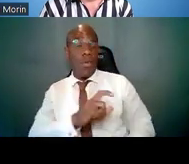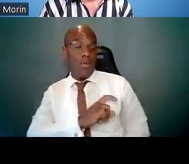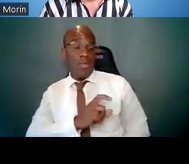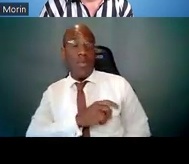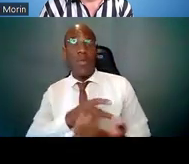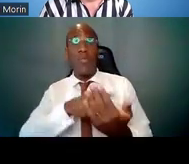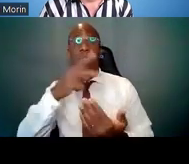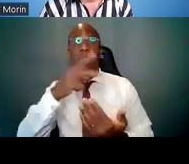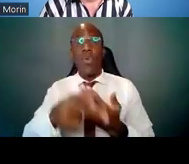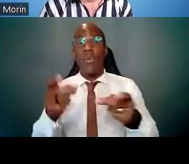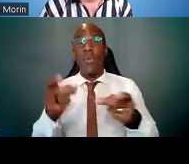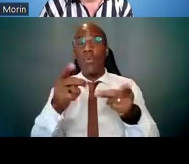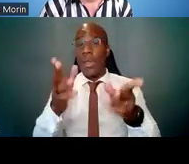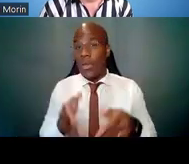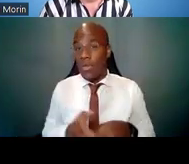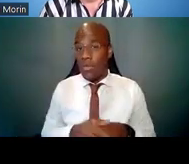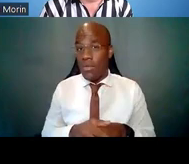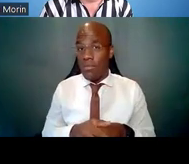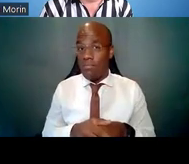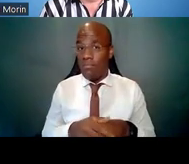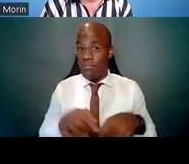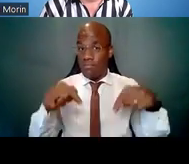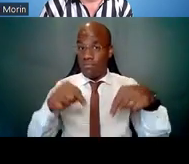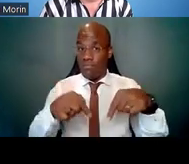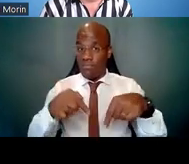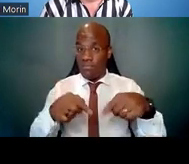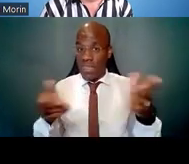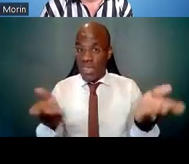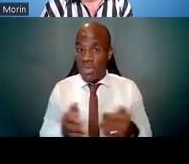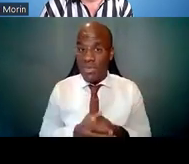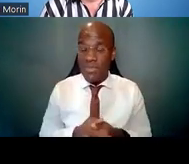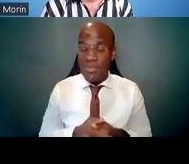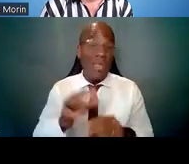In addition, individuals who have received grants